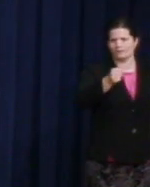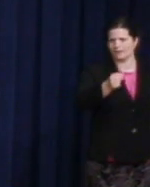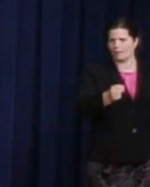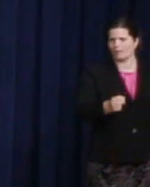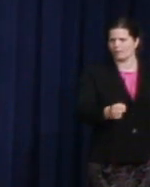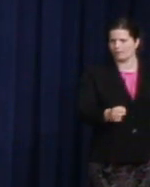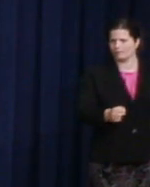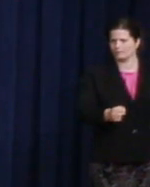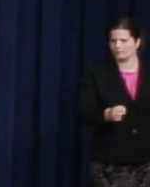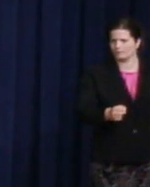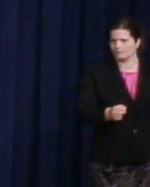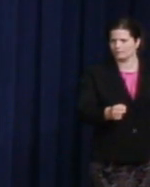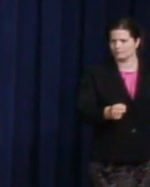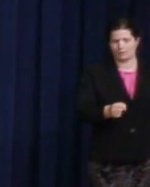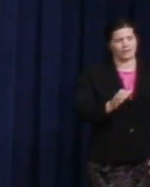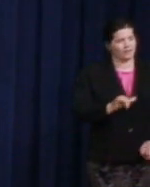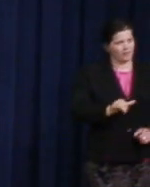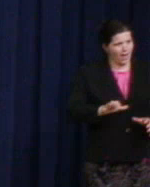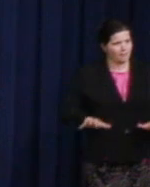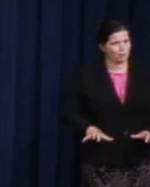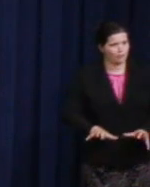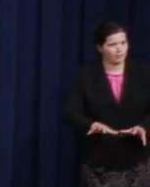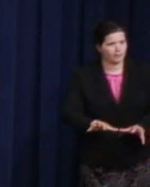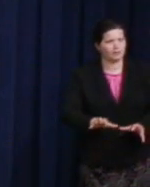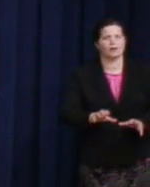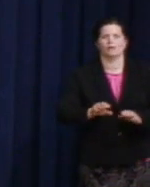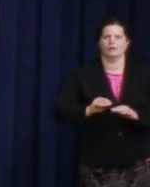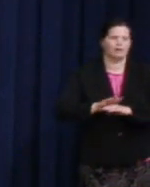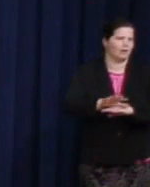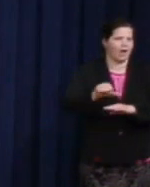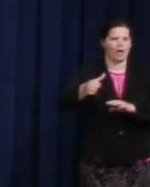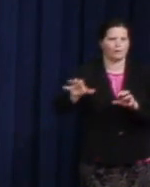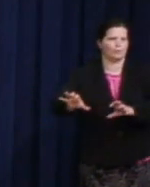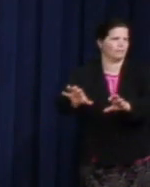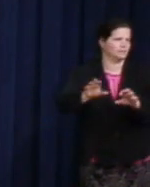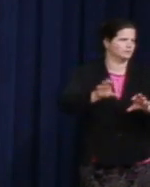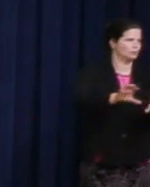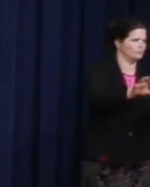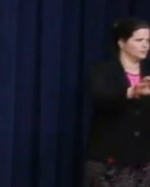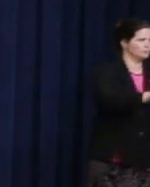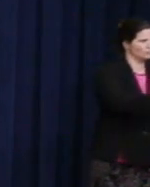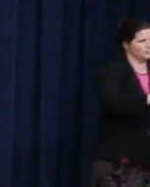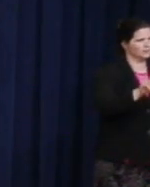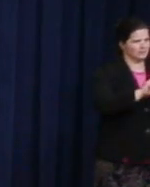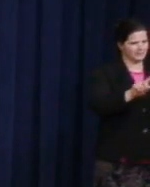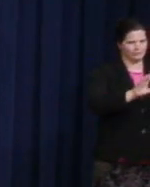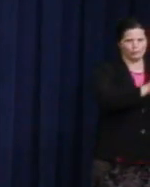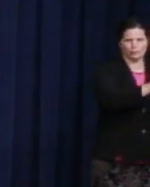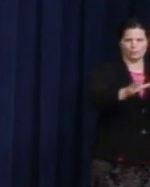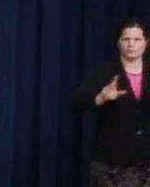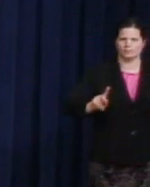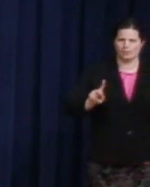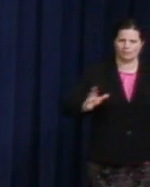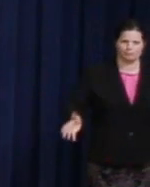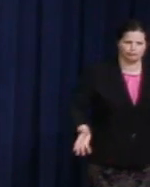and gave rise to other movement of conscience in America. Good trouble.